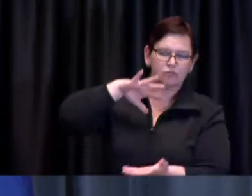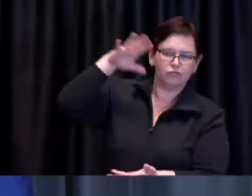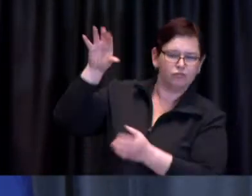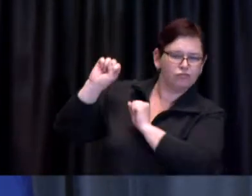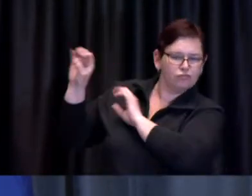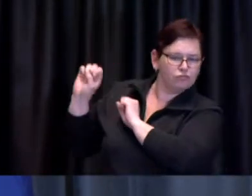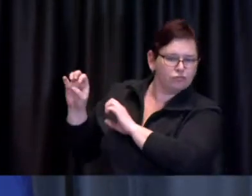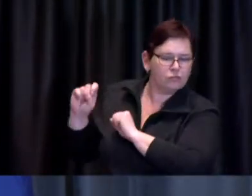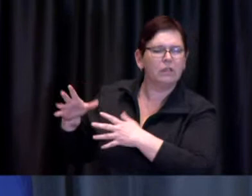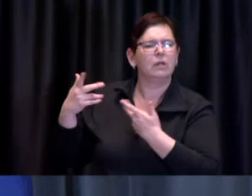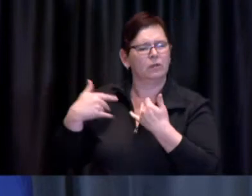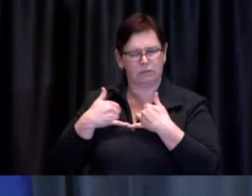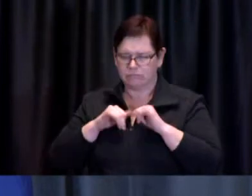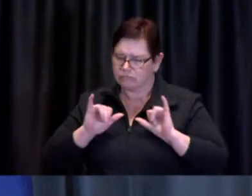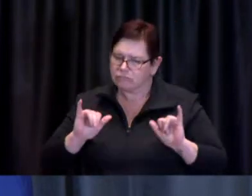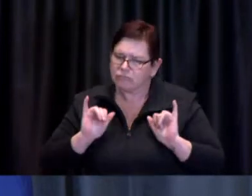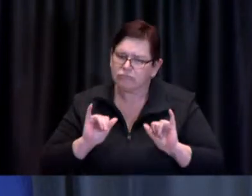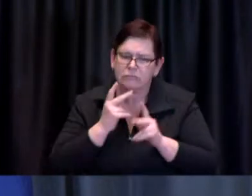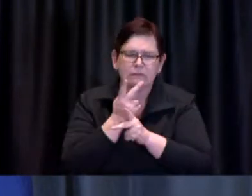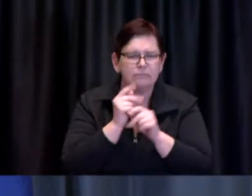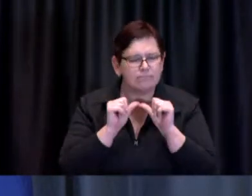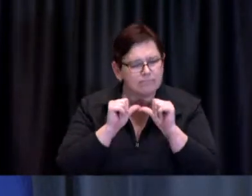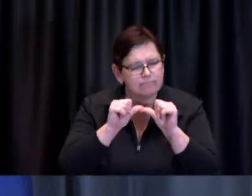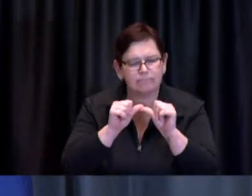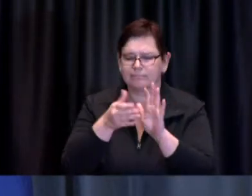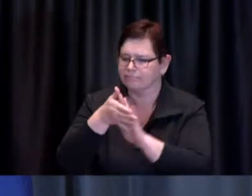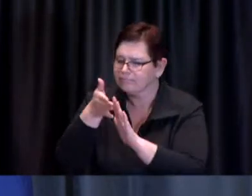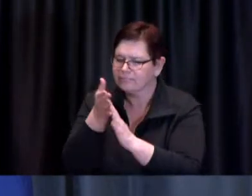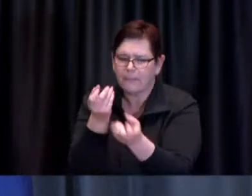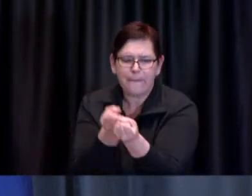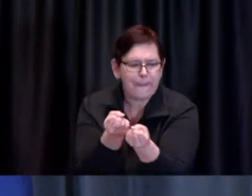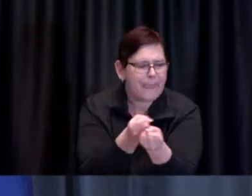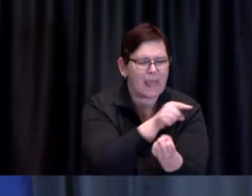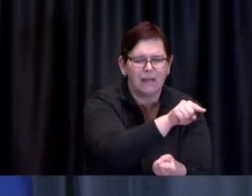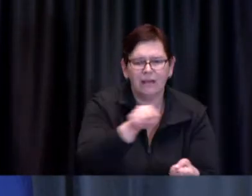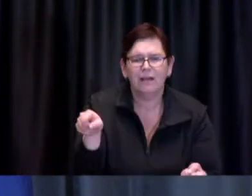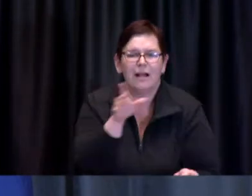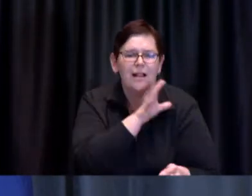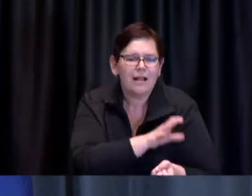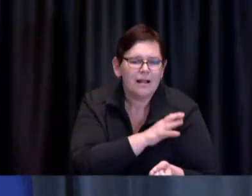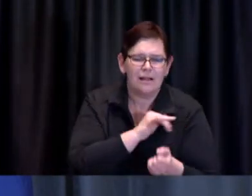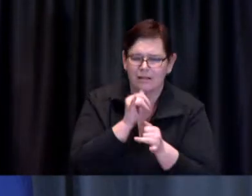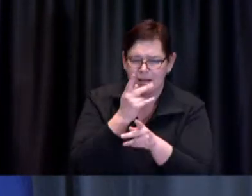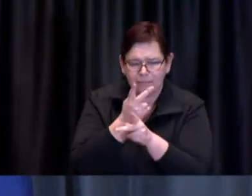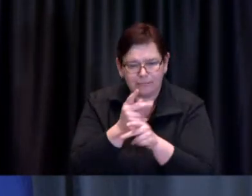both vaccine clinic operations as well as critical and essential services each day.